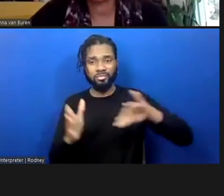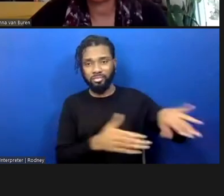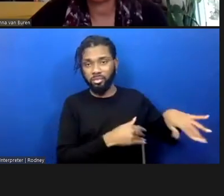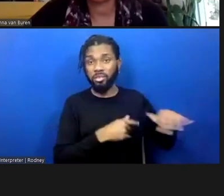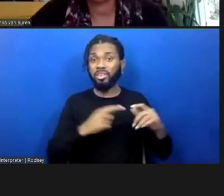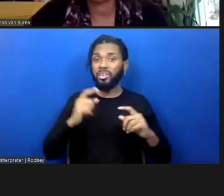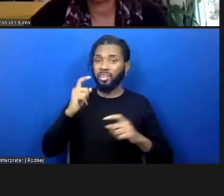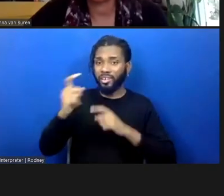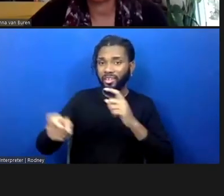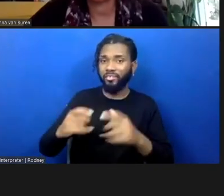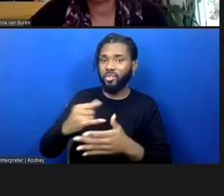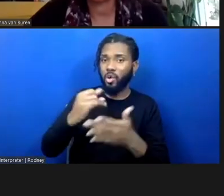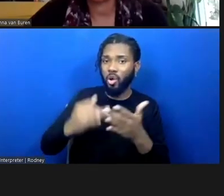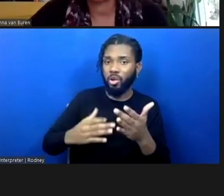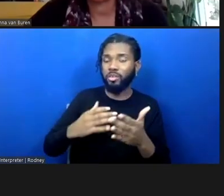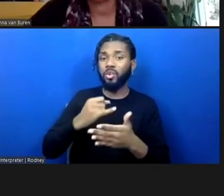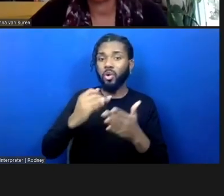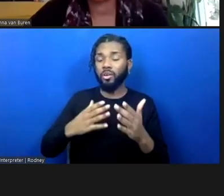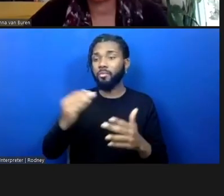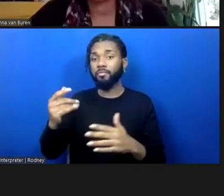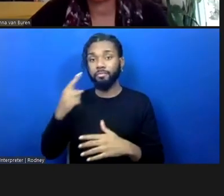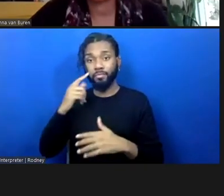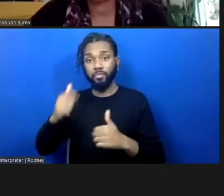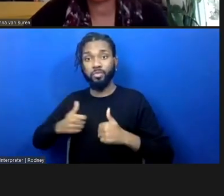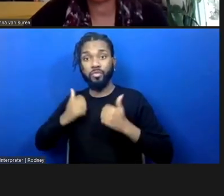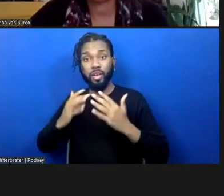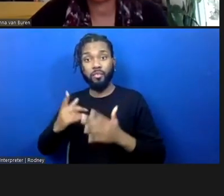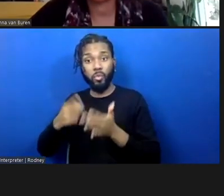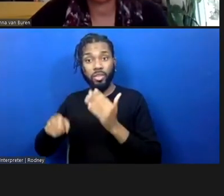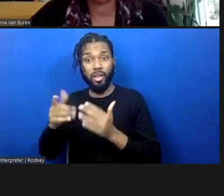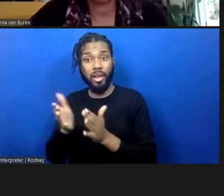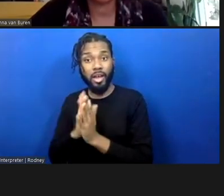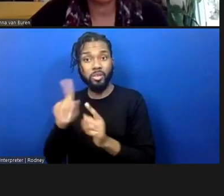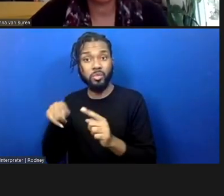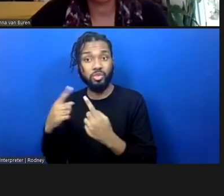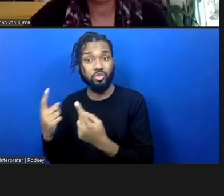survivors, when surveyed, actually are asking for, which is better resources in